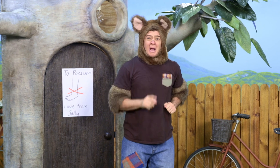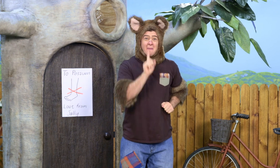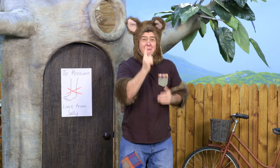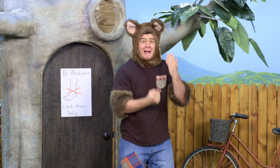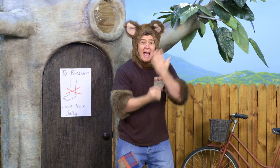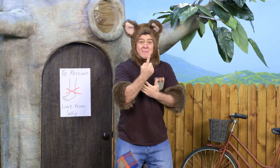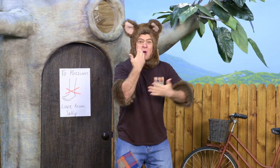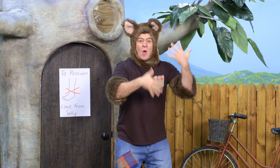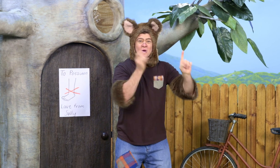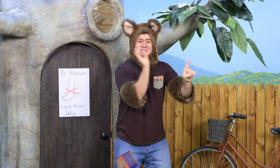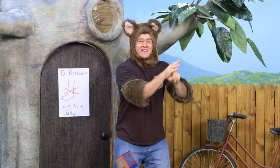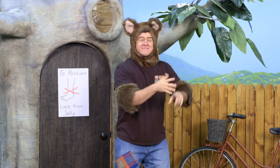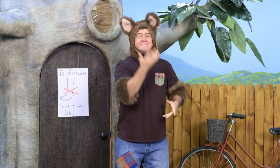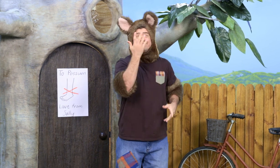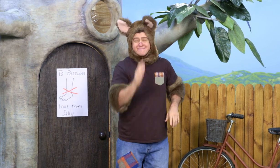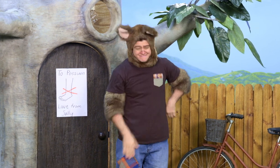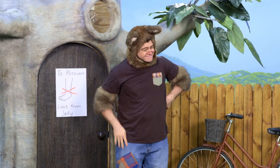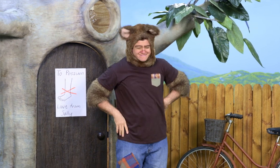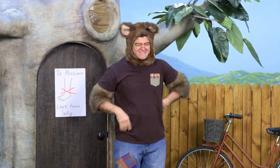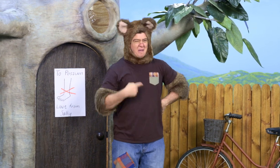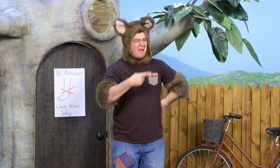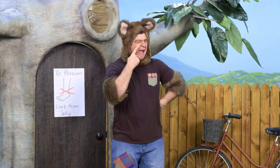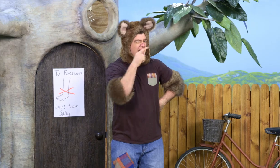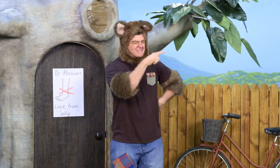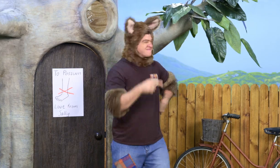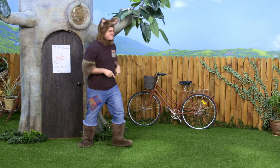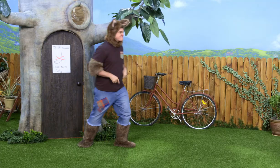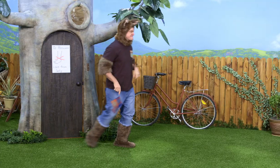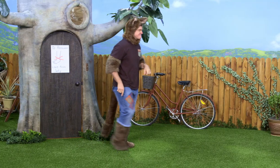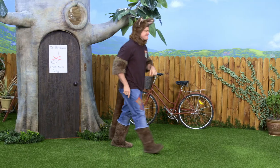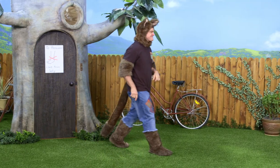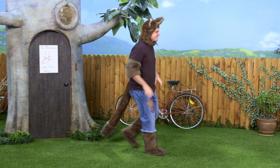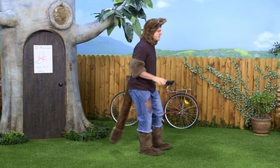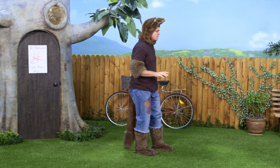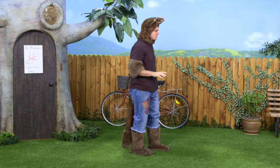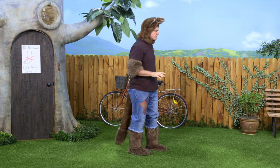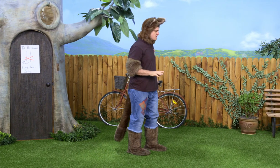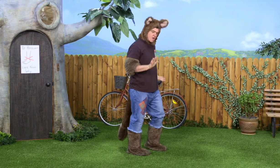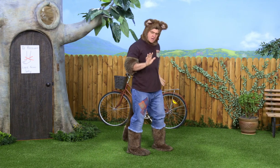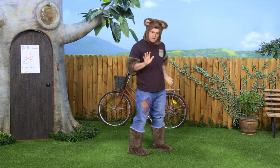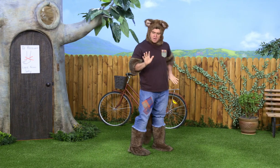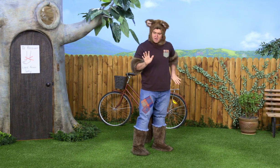..and unfortunately, she hurt herself. Ah, well. I'd better go check on her. (GASPS) Hang on.